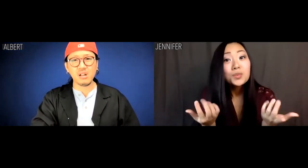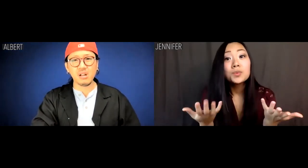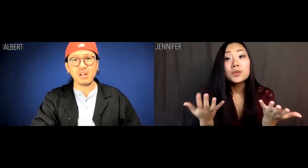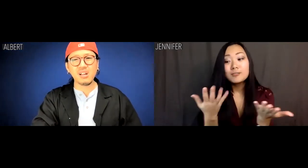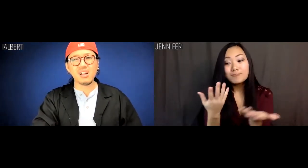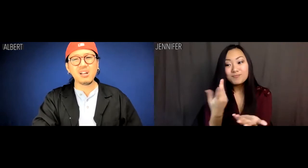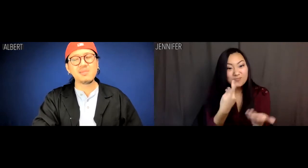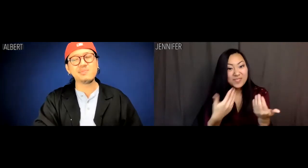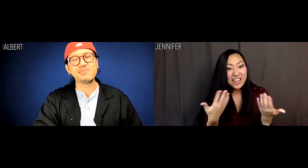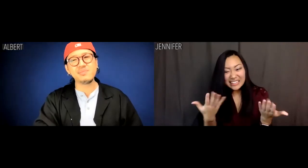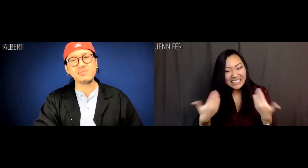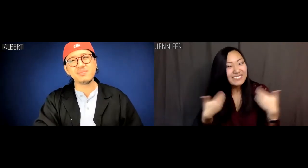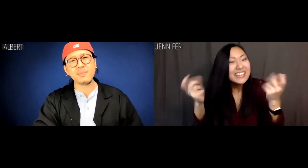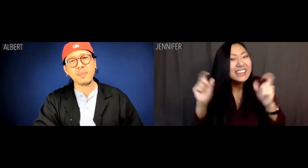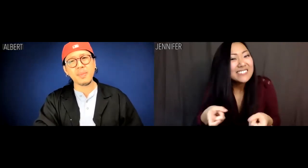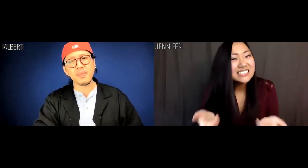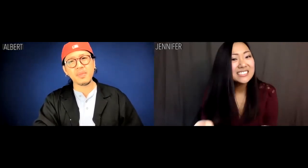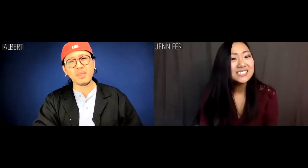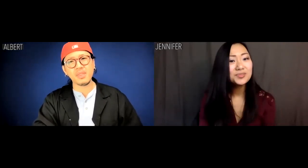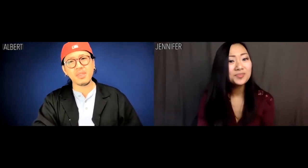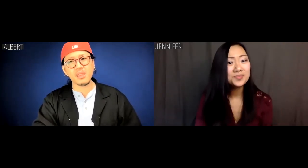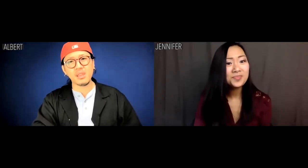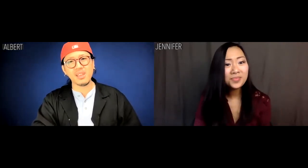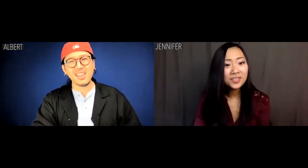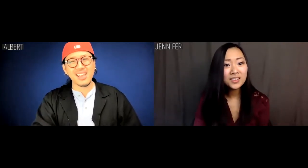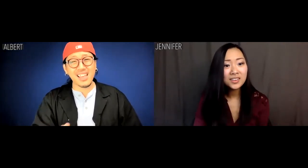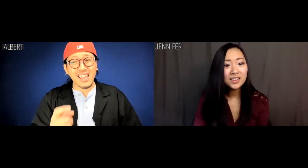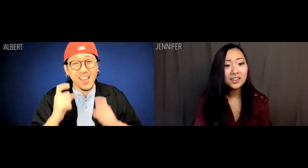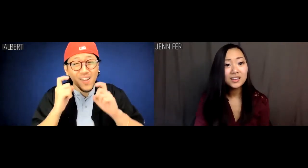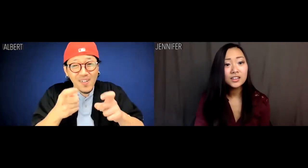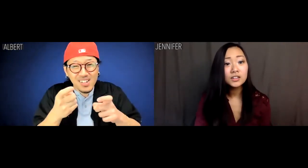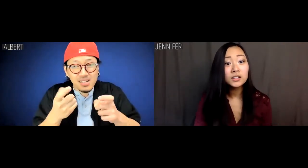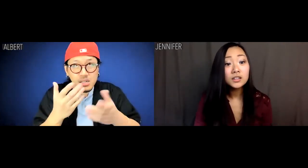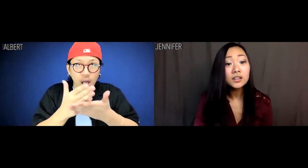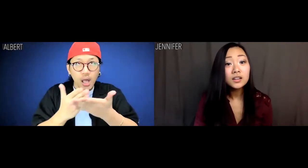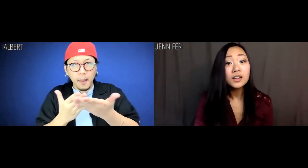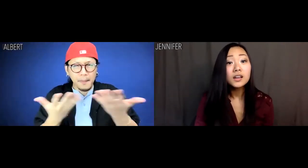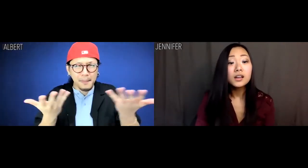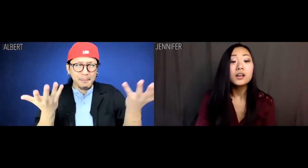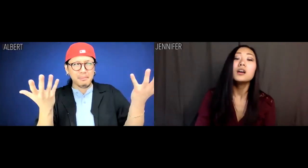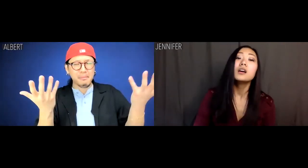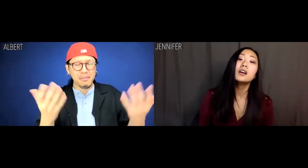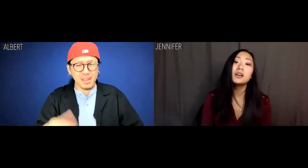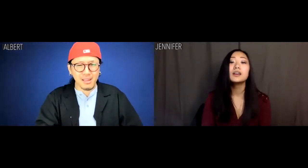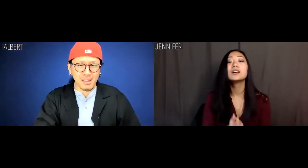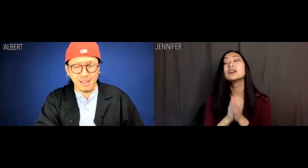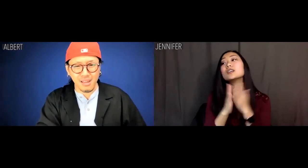Look at these gifts we've been given. Albert: Some gifts.